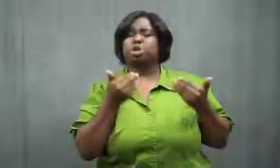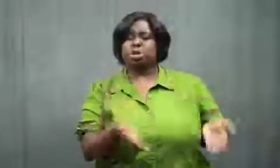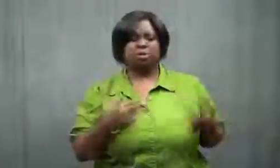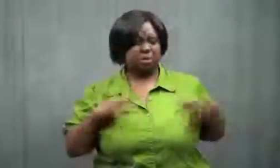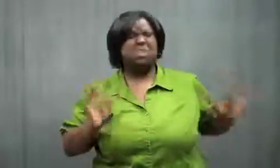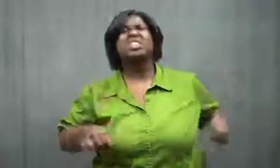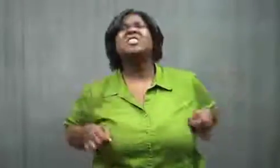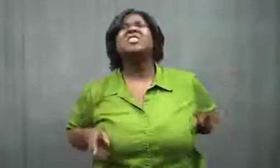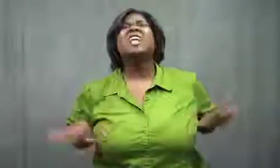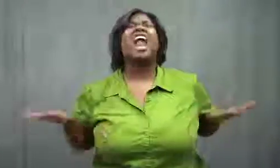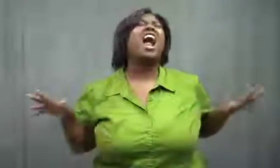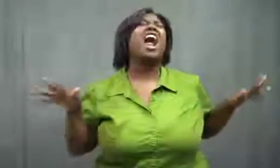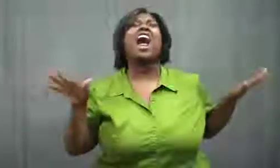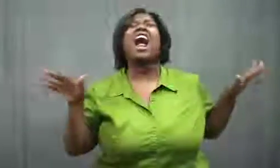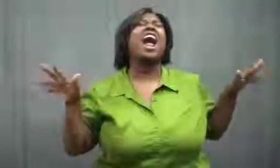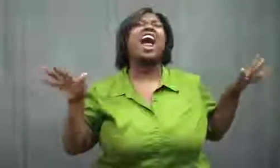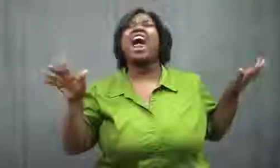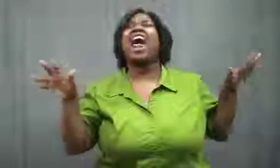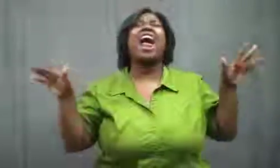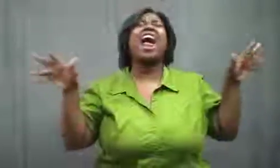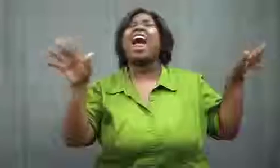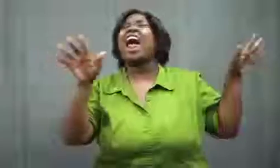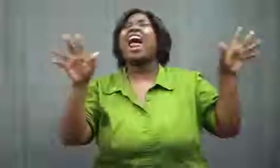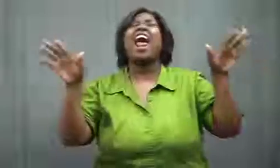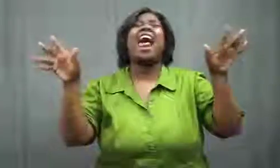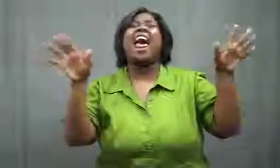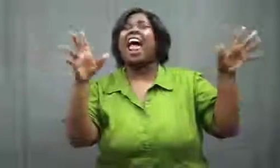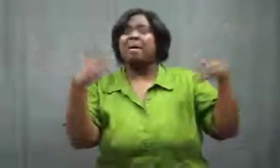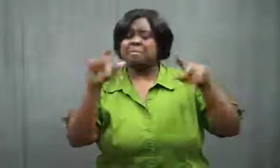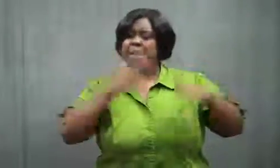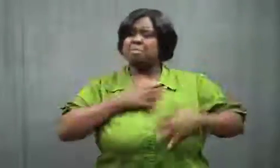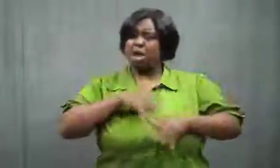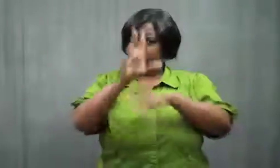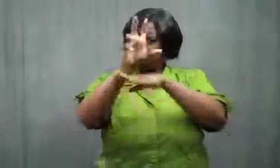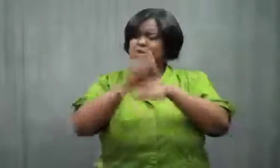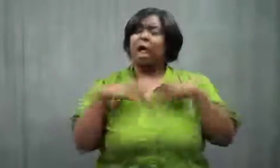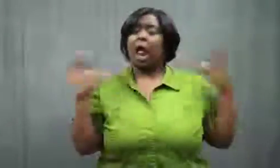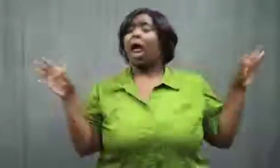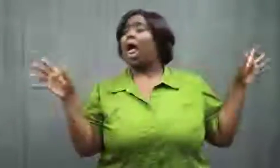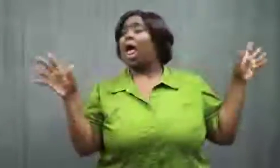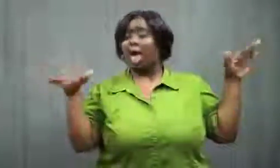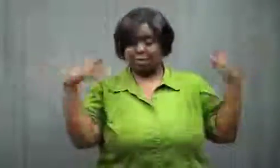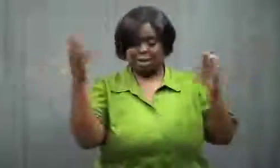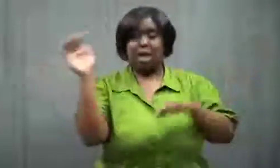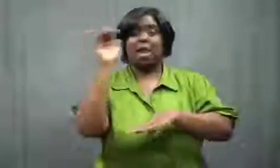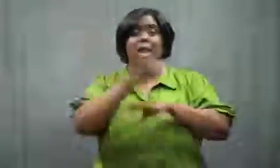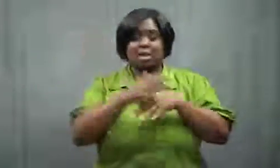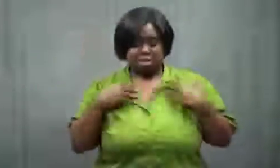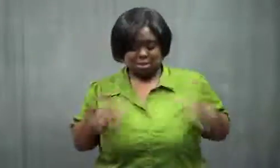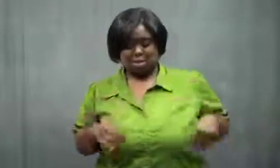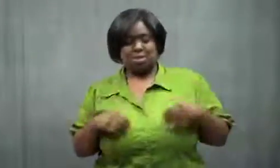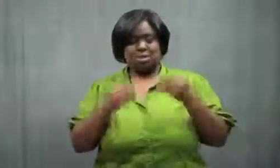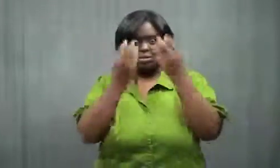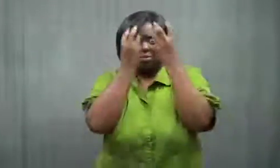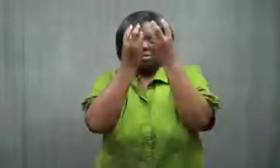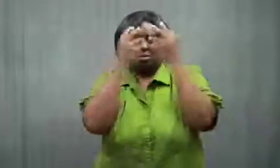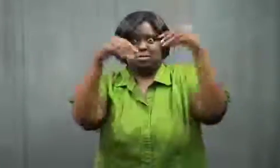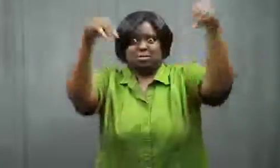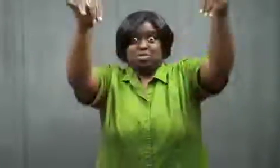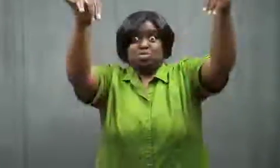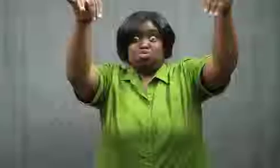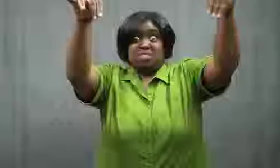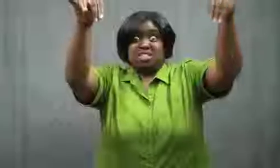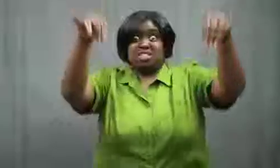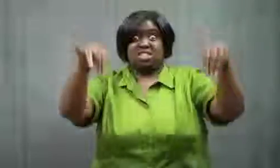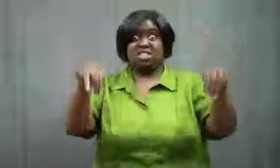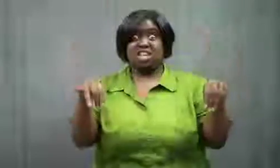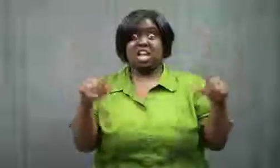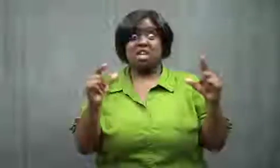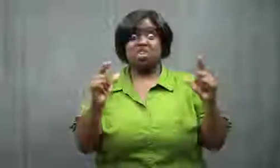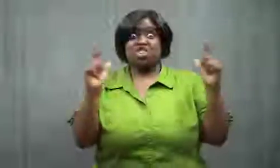So I did, and I spent the day having all kinds of fun.